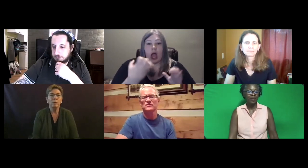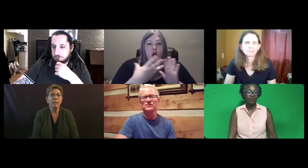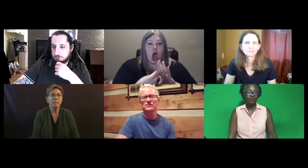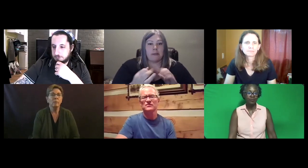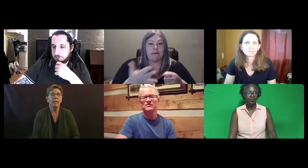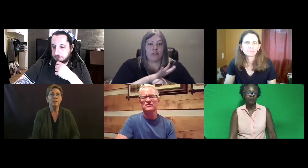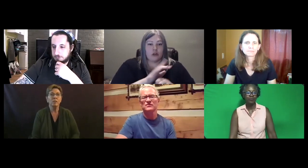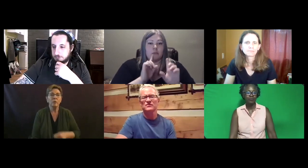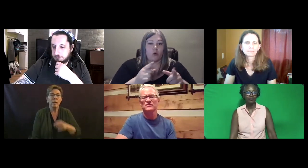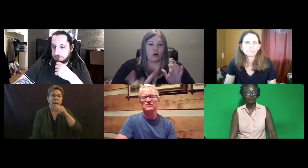We will answer.